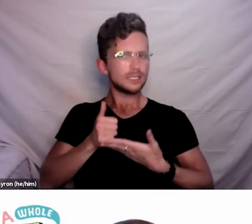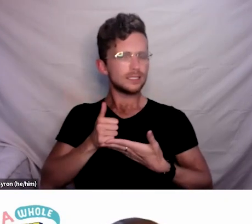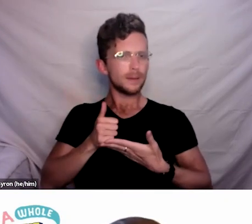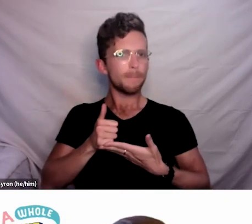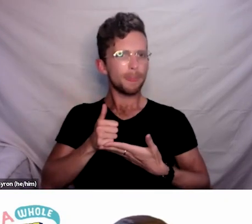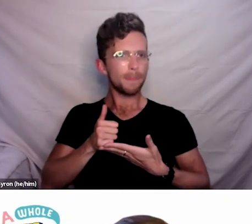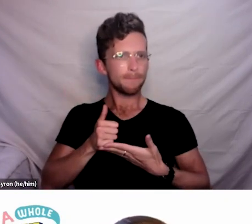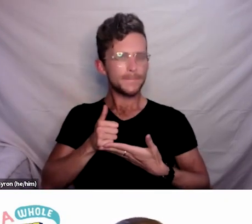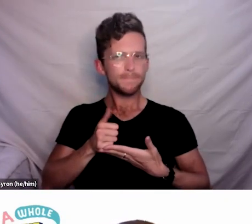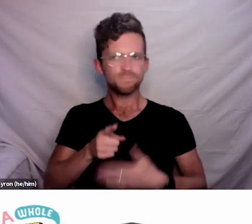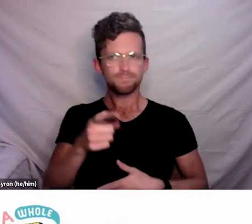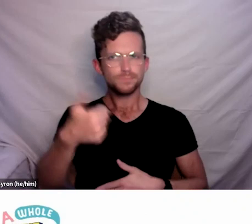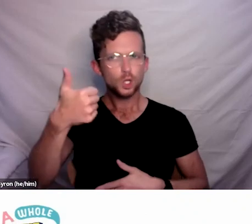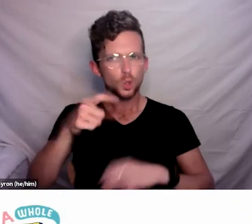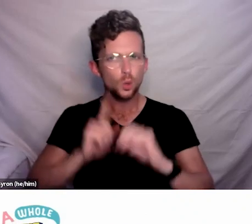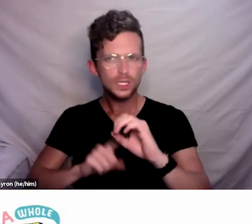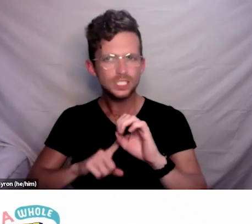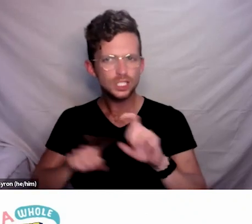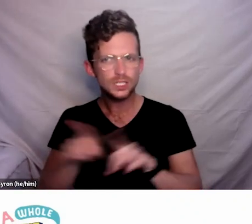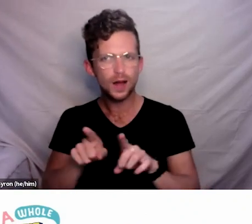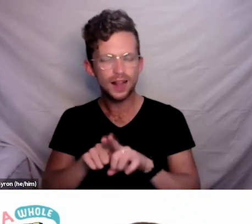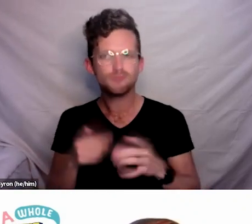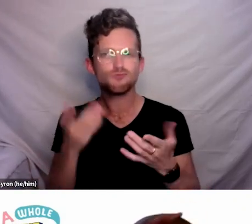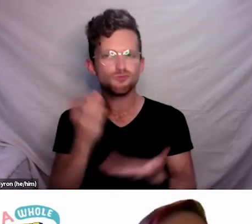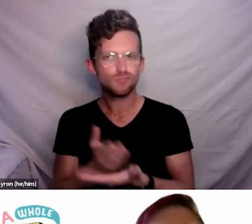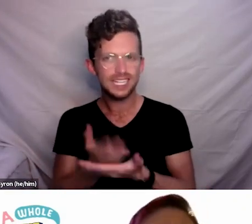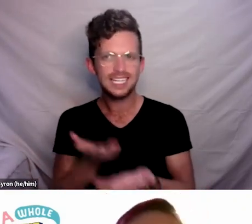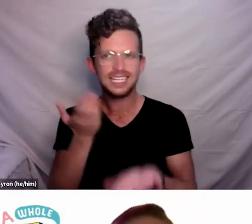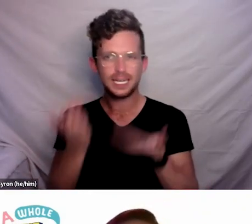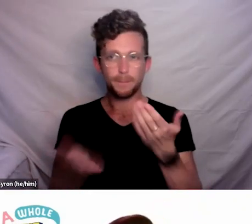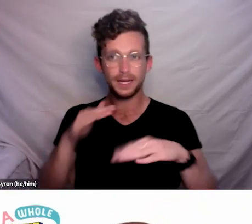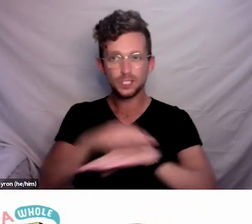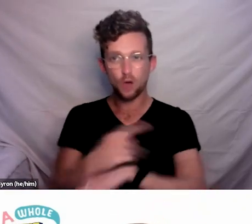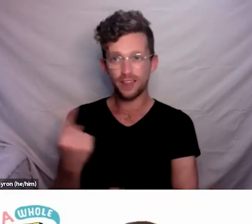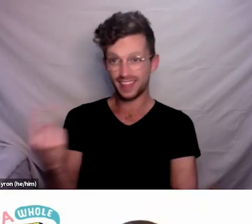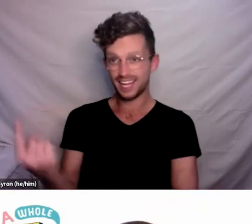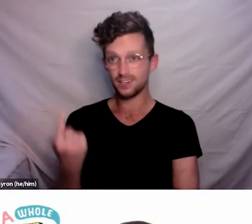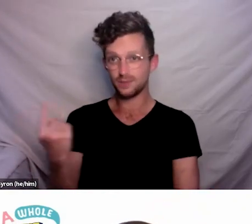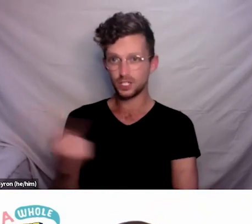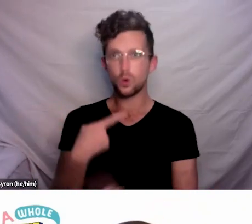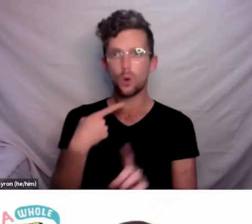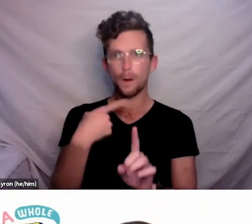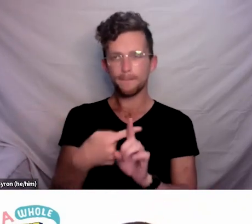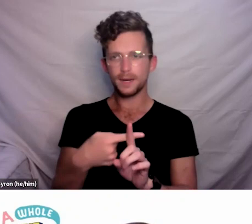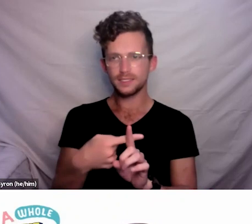I mean, it’s really going to depend on an individual’s situation and what’s going to work best for them.